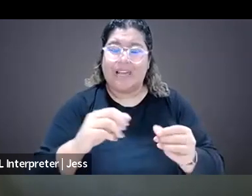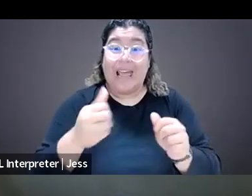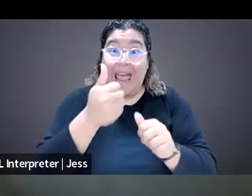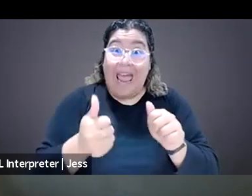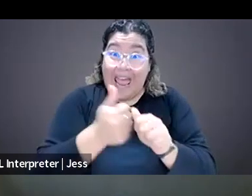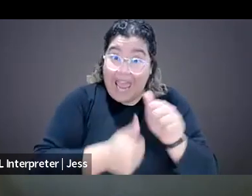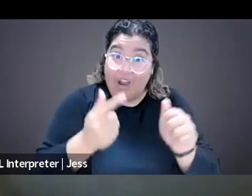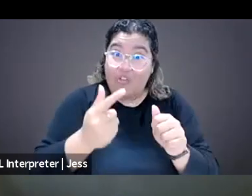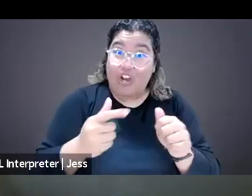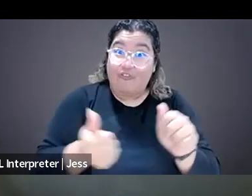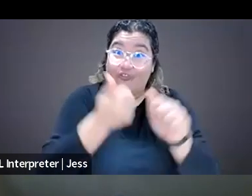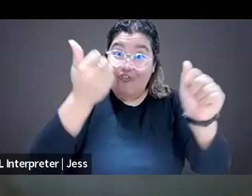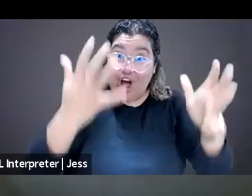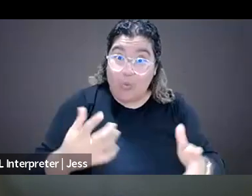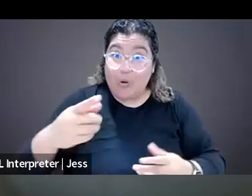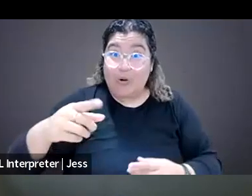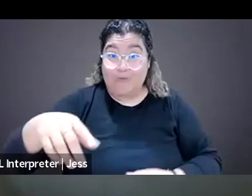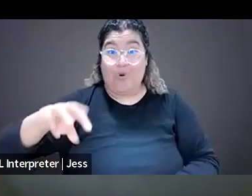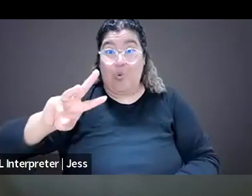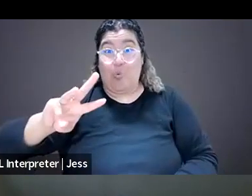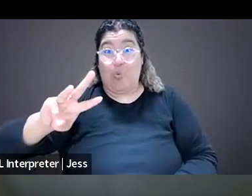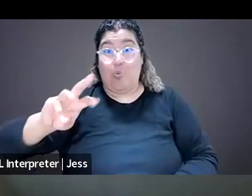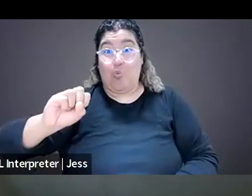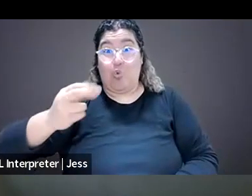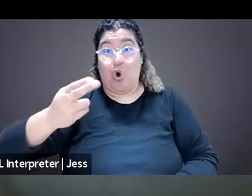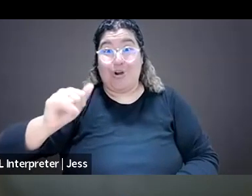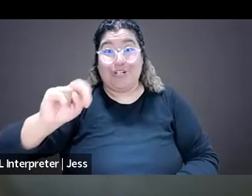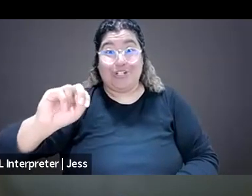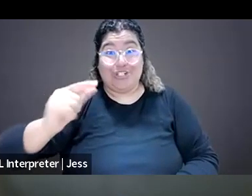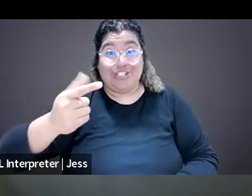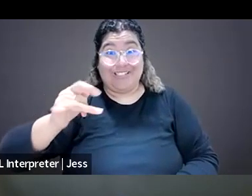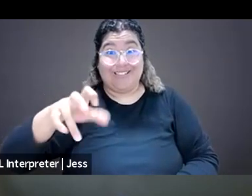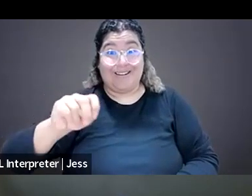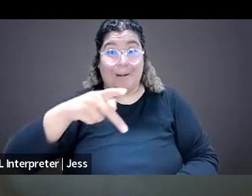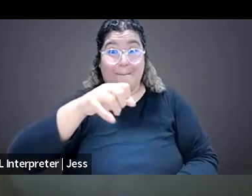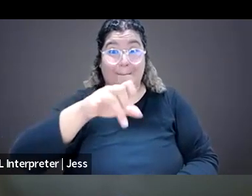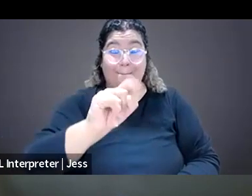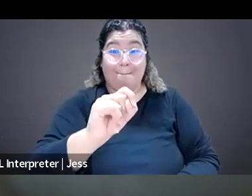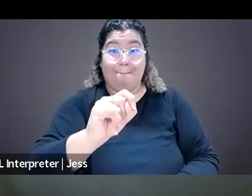and every single follower of me, just that I, you know, that I'm like a groomer and all this,